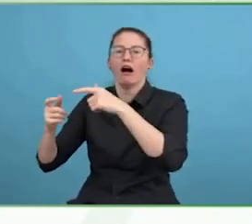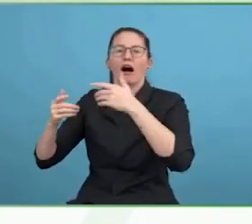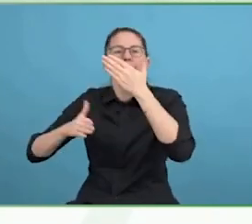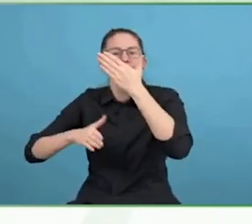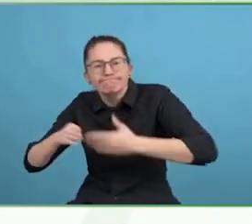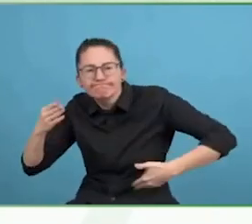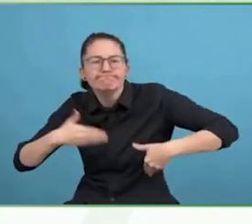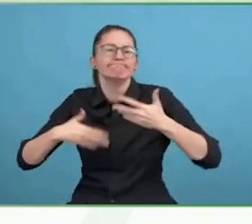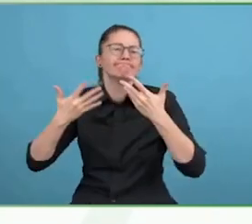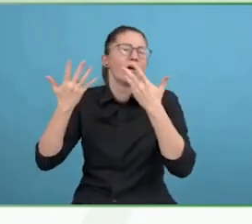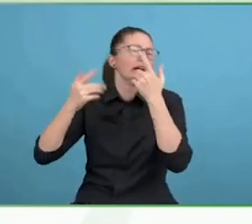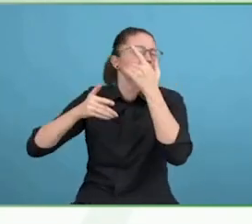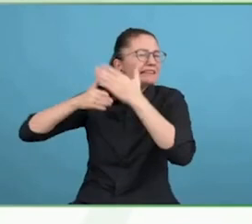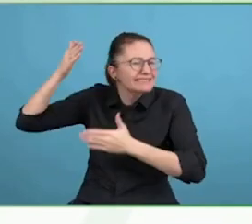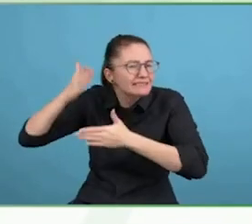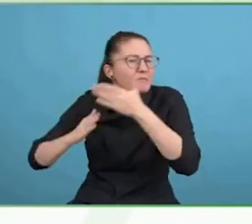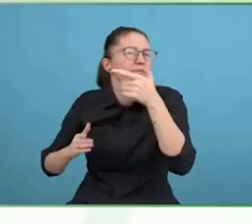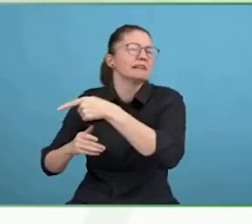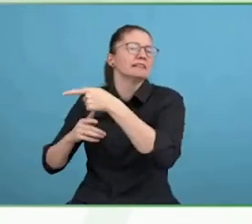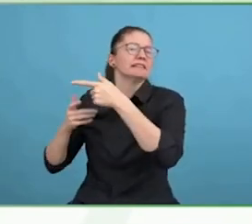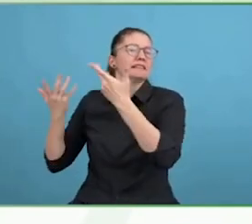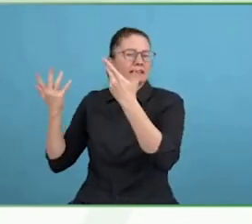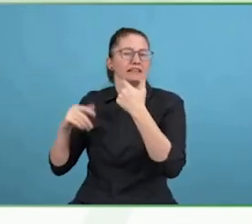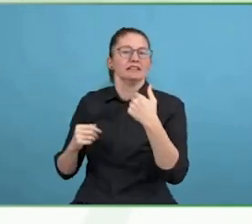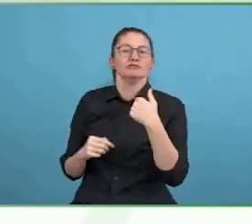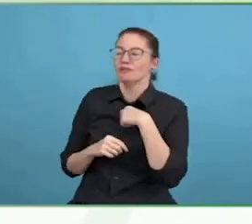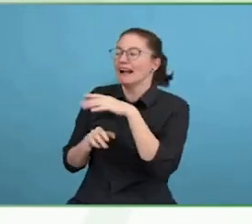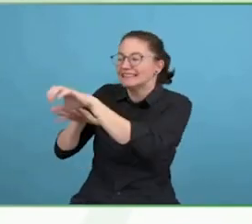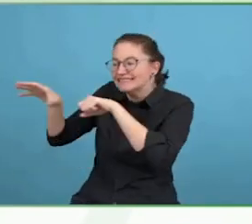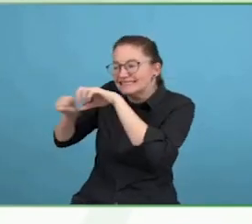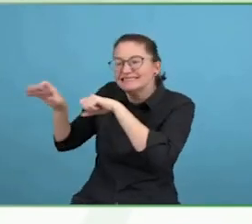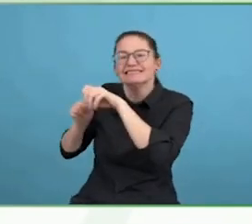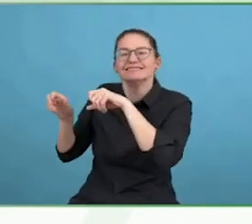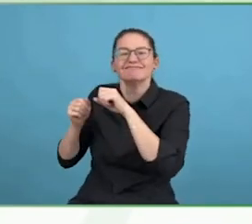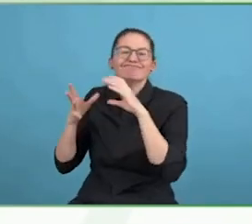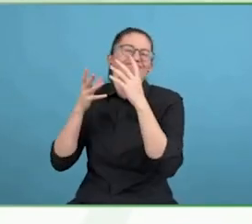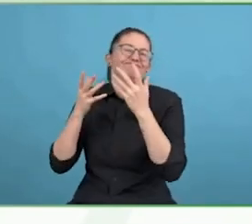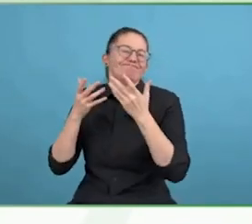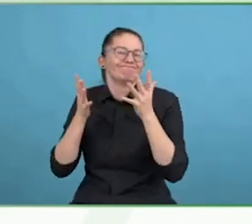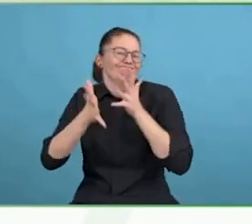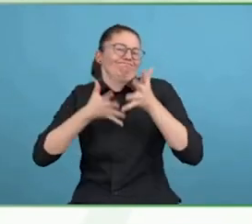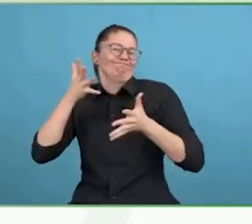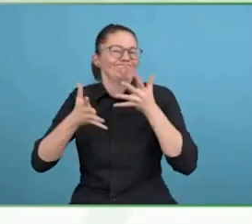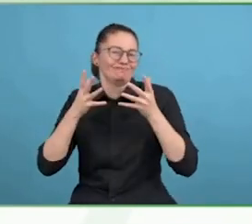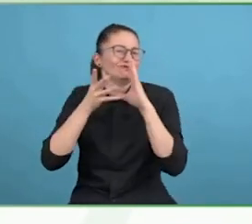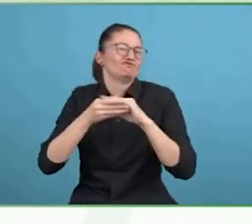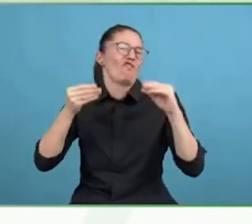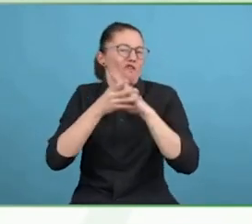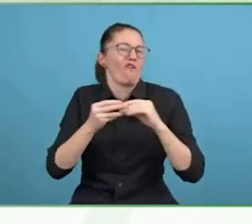When I got there the next day, his sister lived in a very humble house. She was struggling to feed her own family.